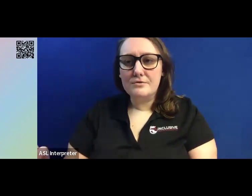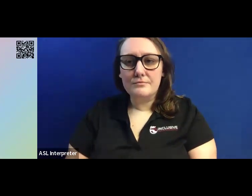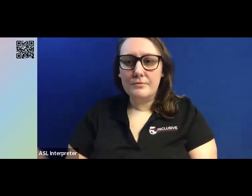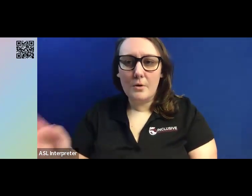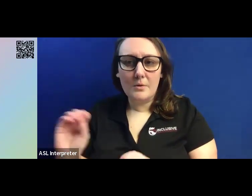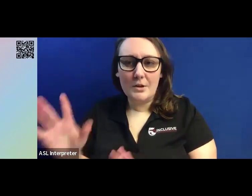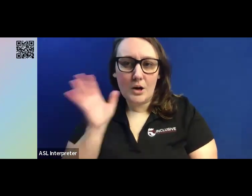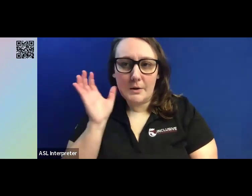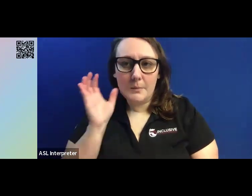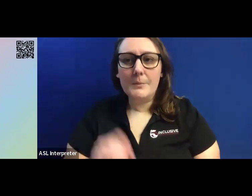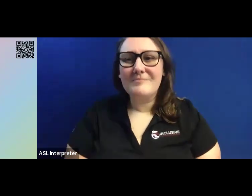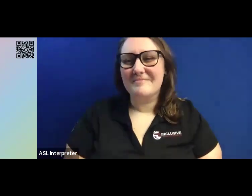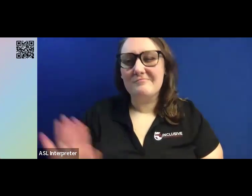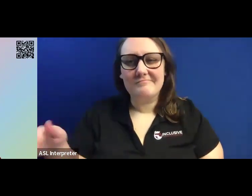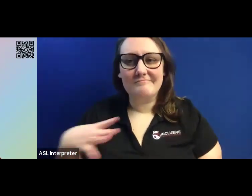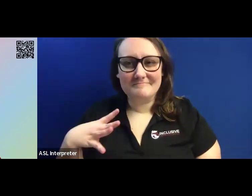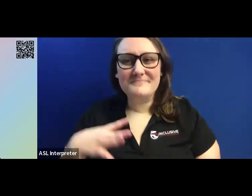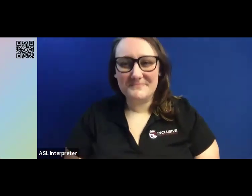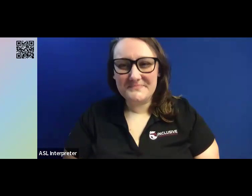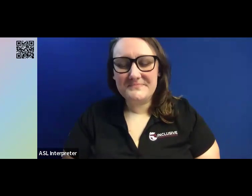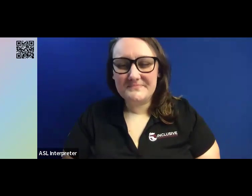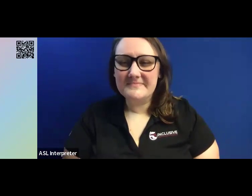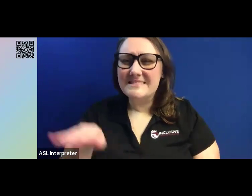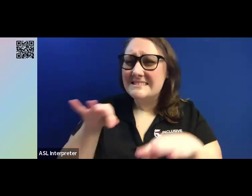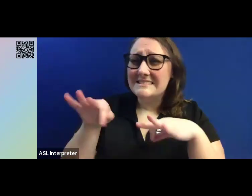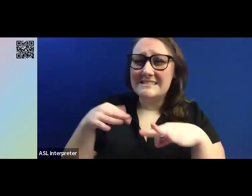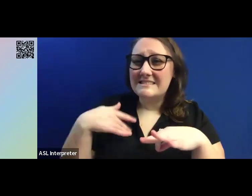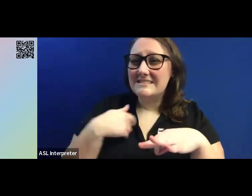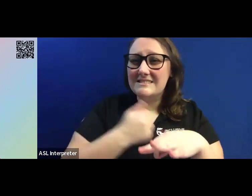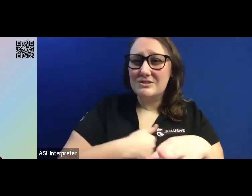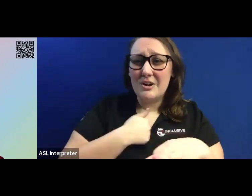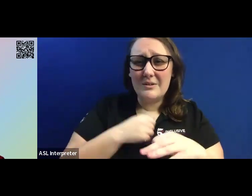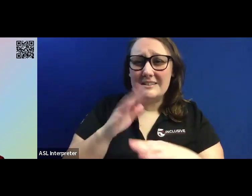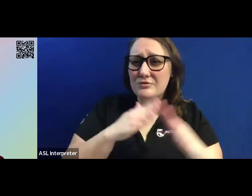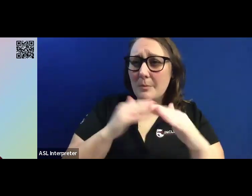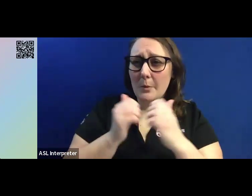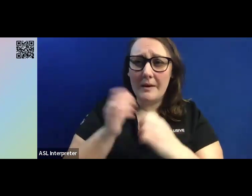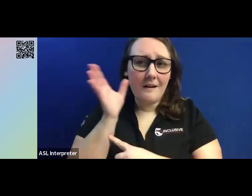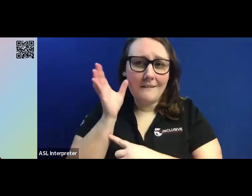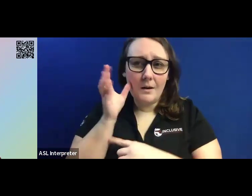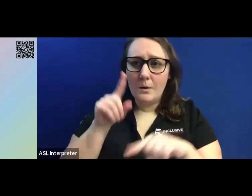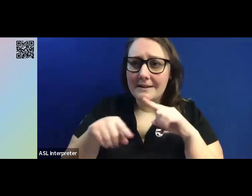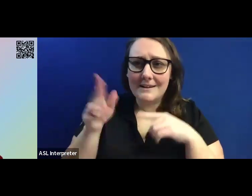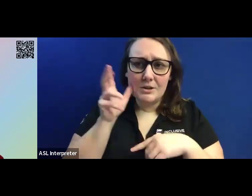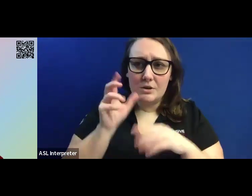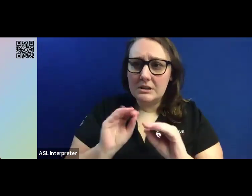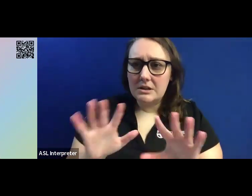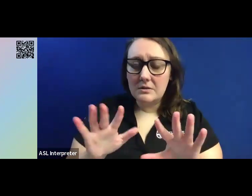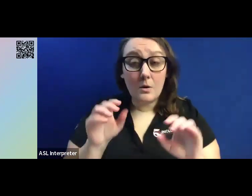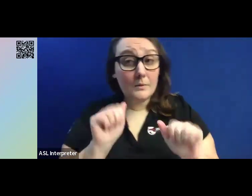We cannot hear you Cecilia. We're having a little trouble with your video -- I mean your audio. Okay, can you hear me now?